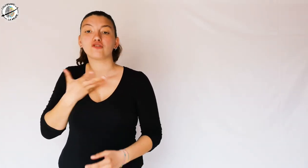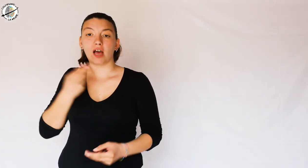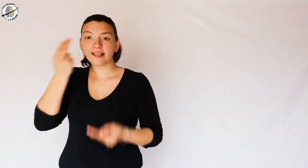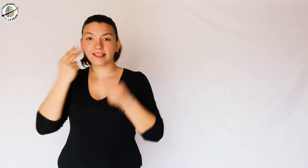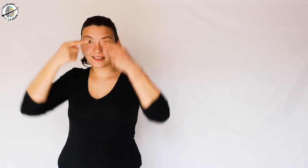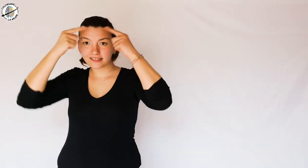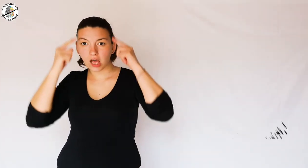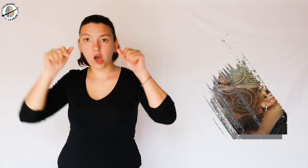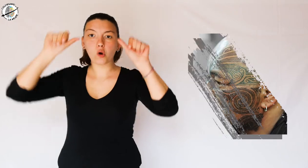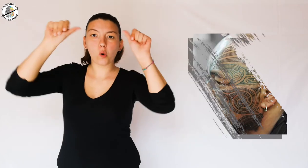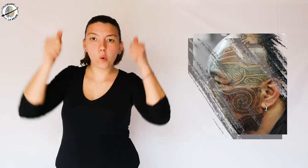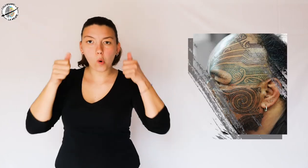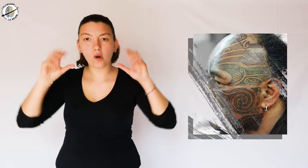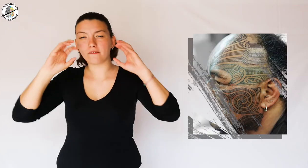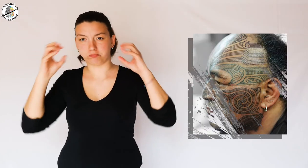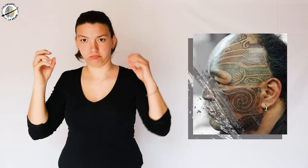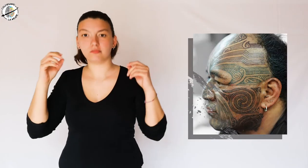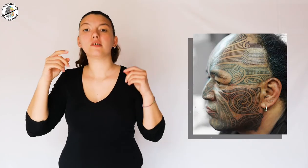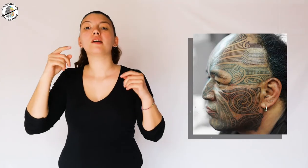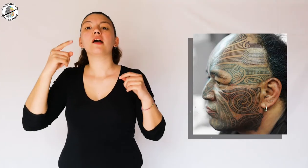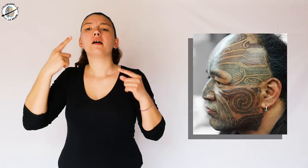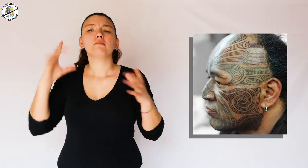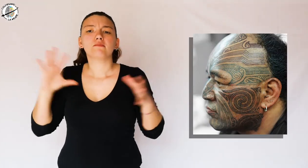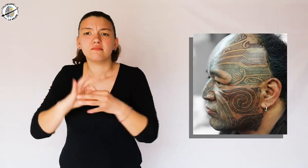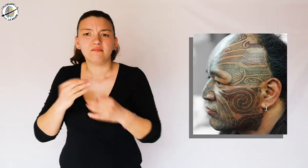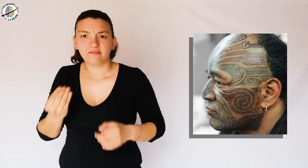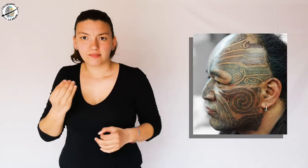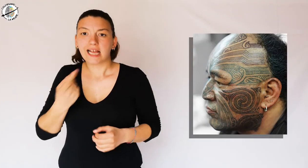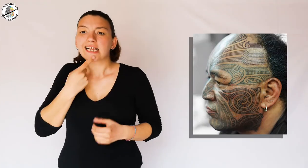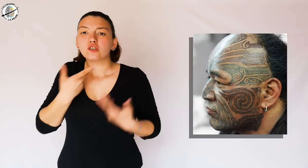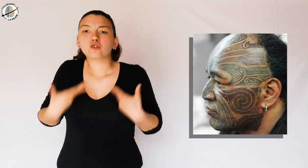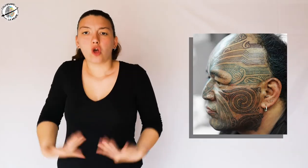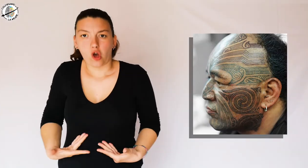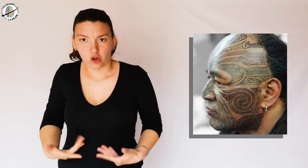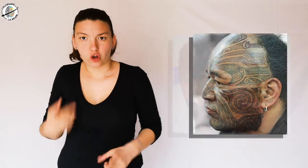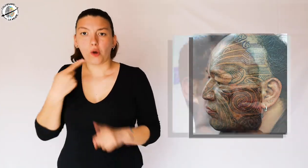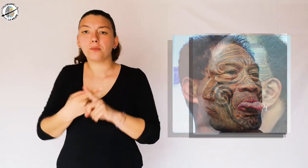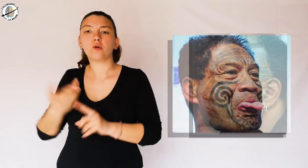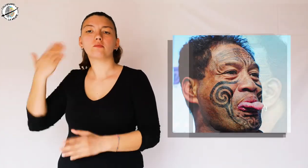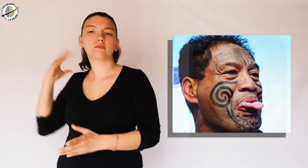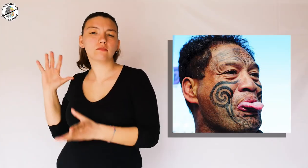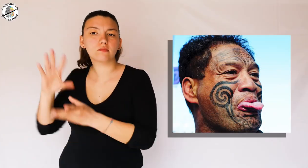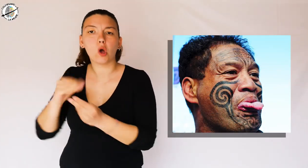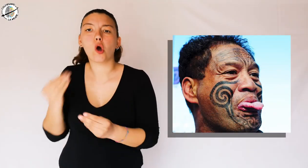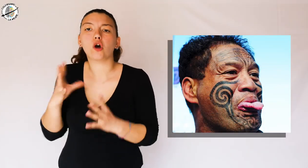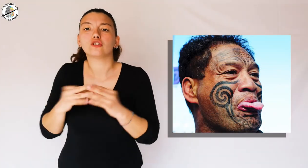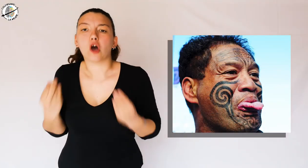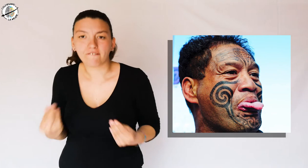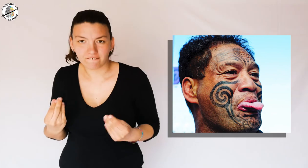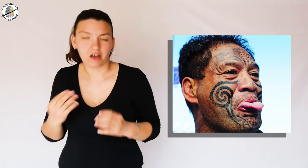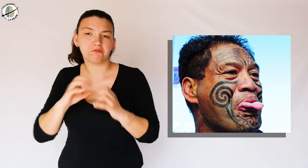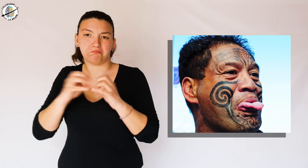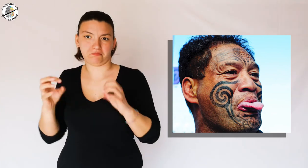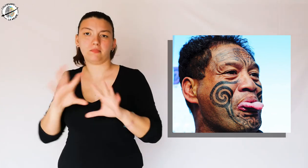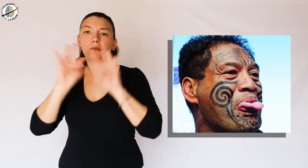There are lines and curves that indicate who the person is and what they have done in their life.